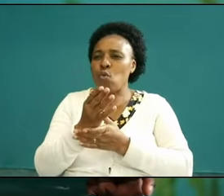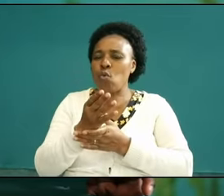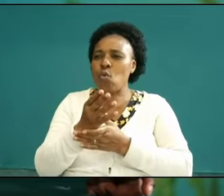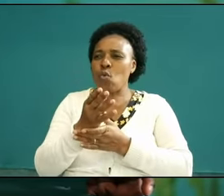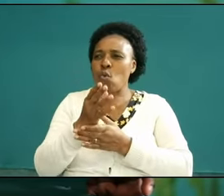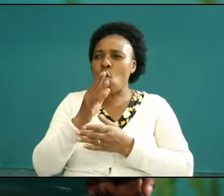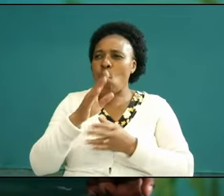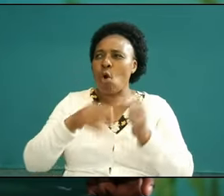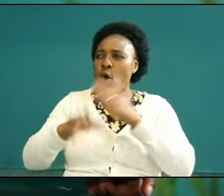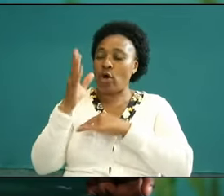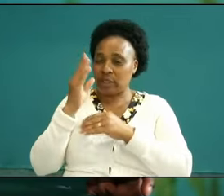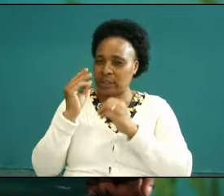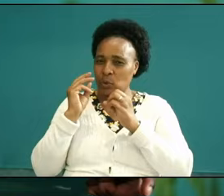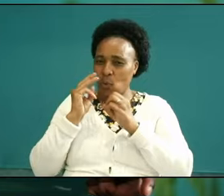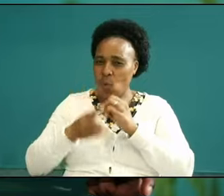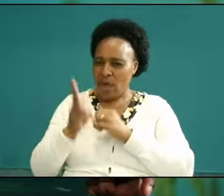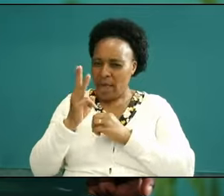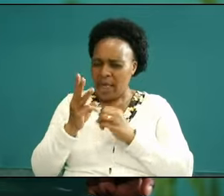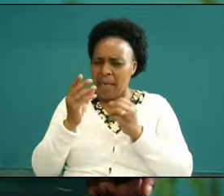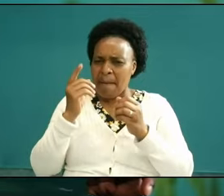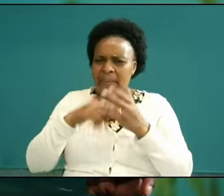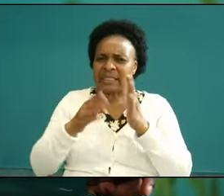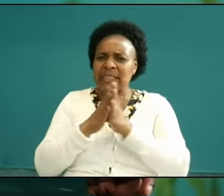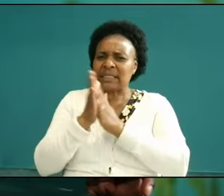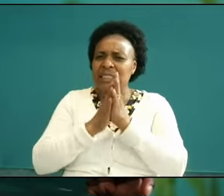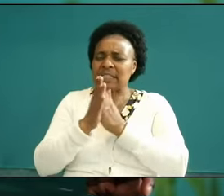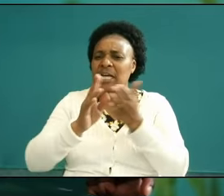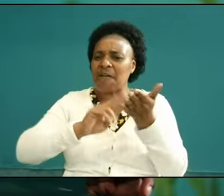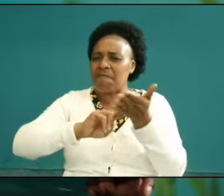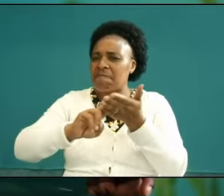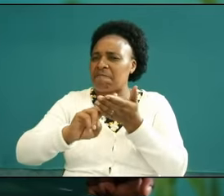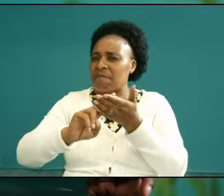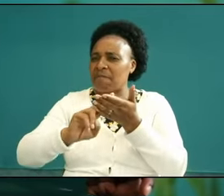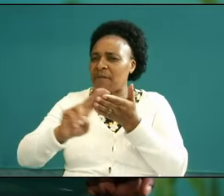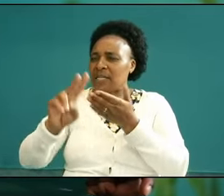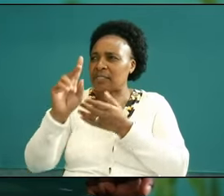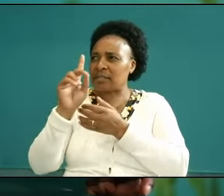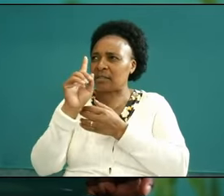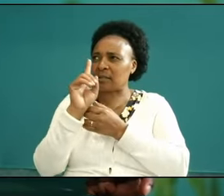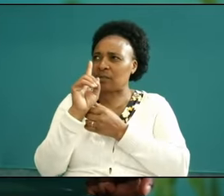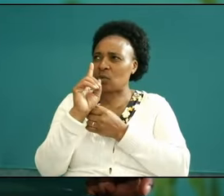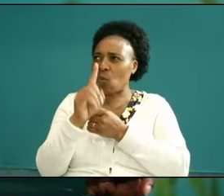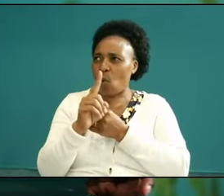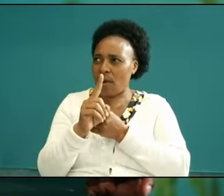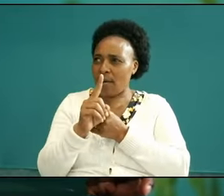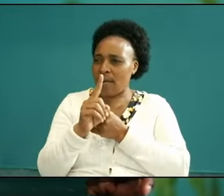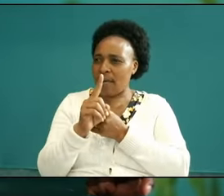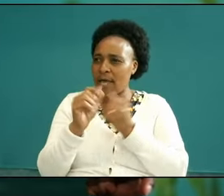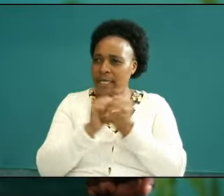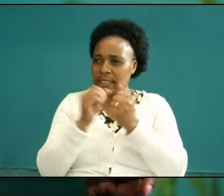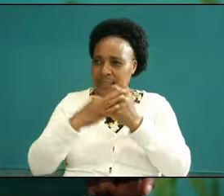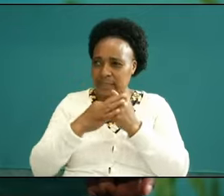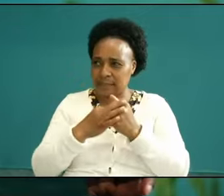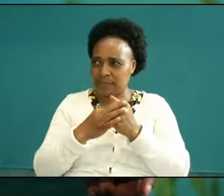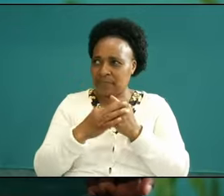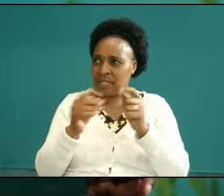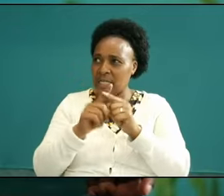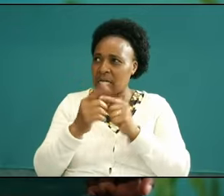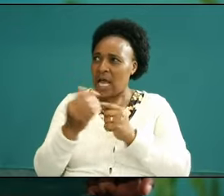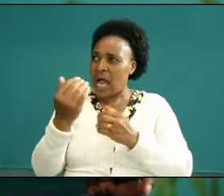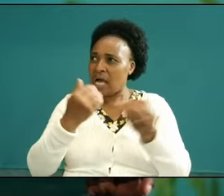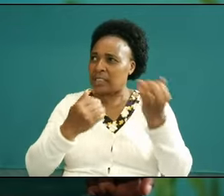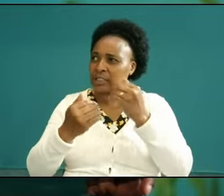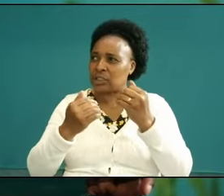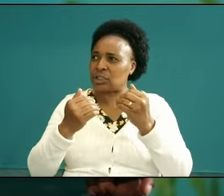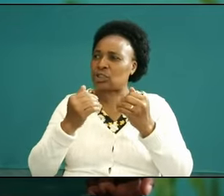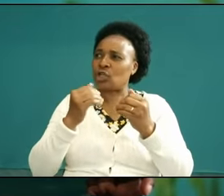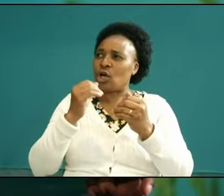but I was just ined with the first line there as I ask I ask that the eyes of VI